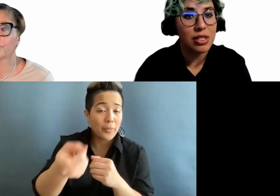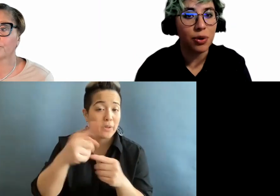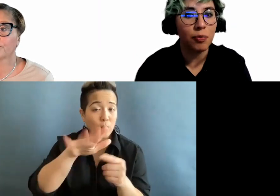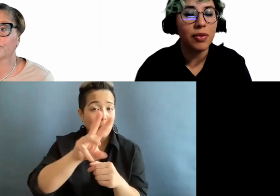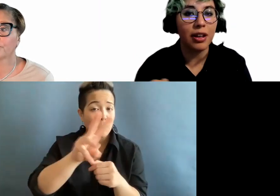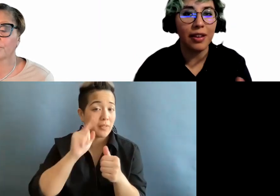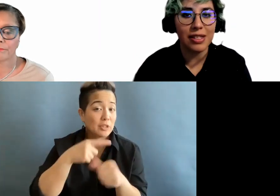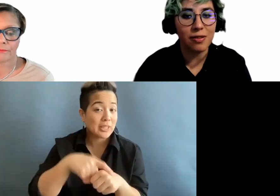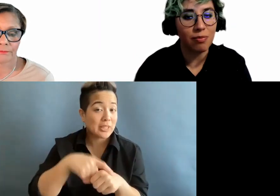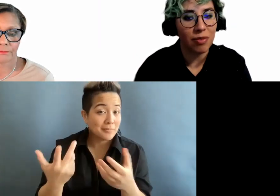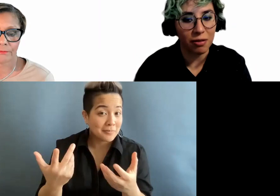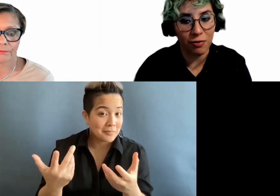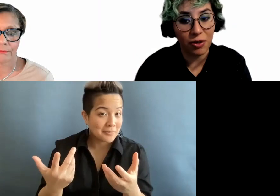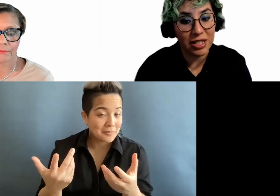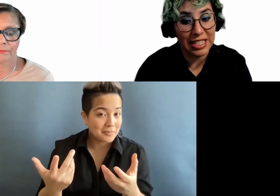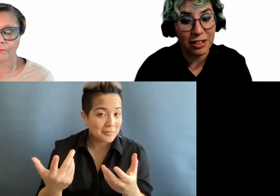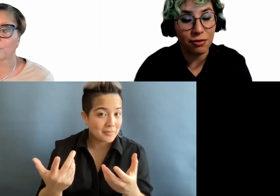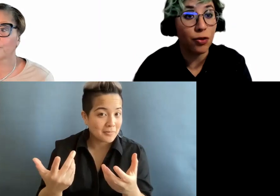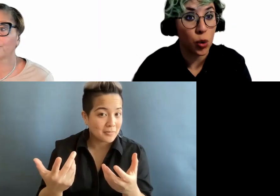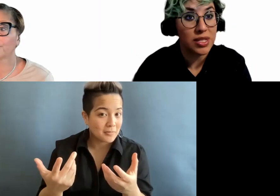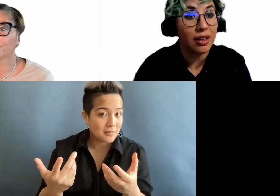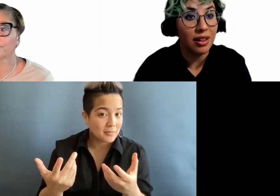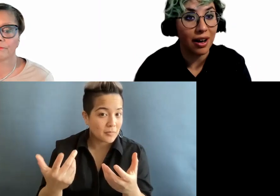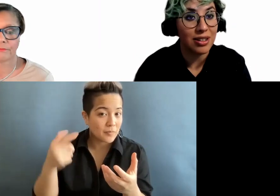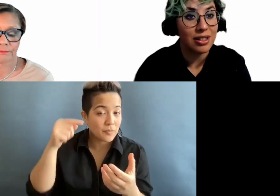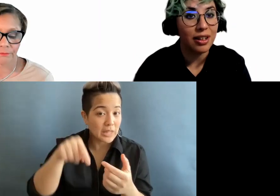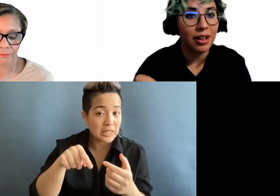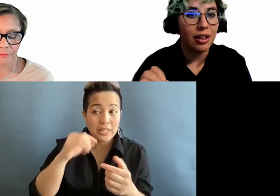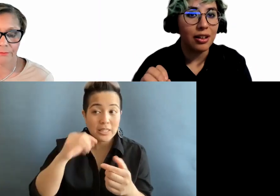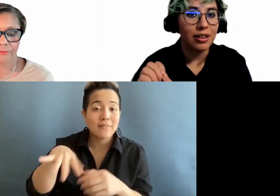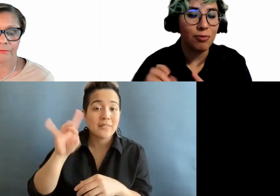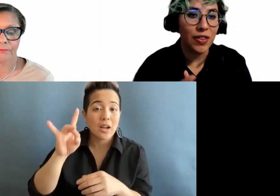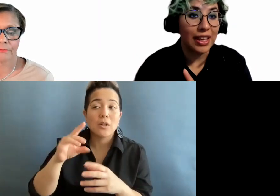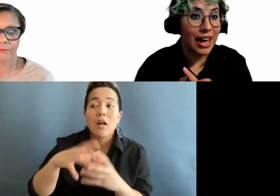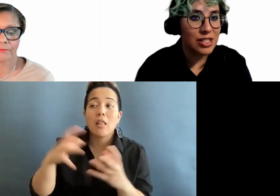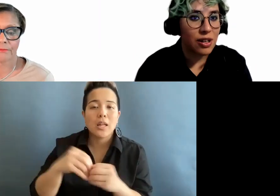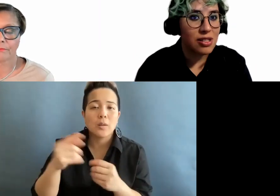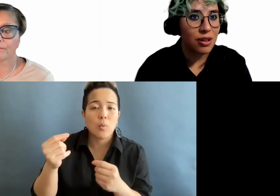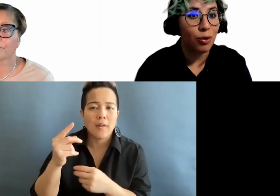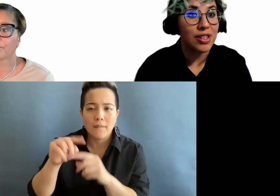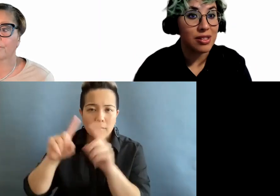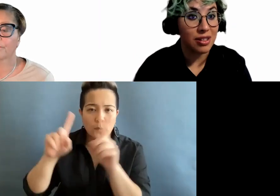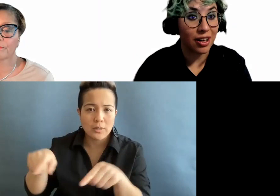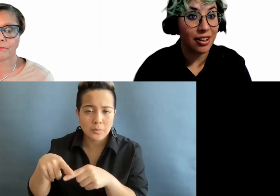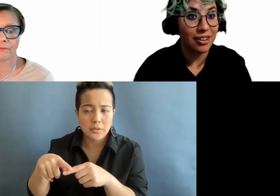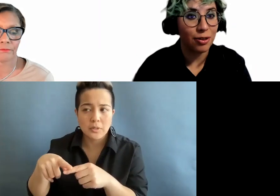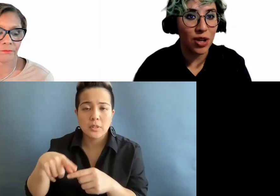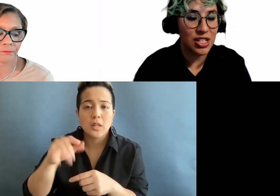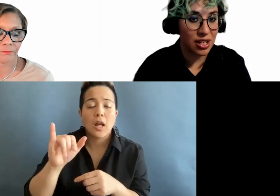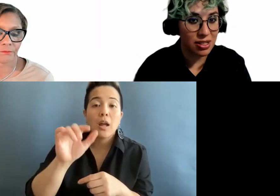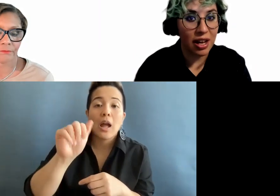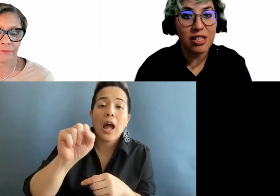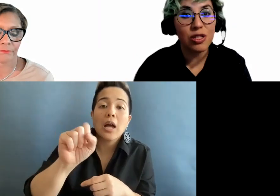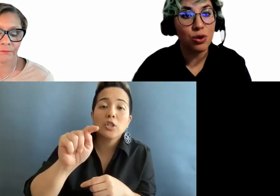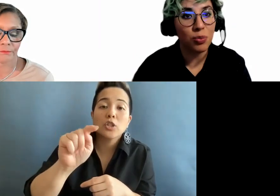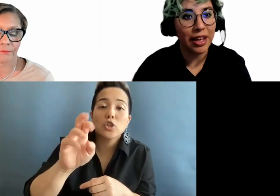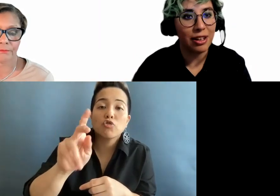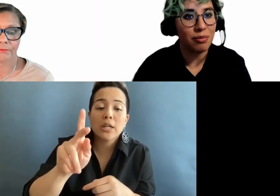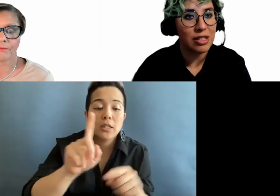so this is found in forms a lot. With the asterisk or with the star, we just assume that it means